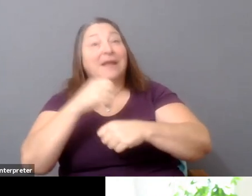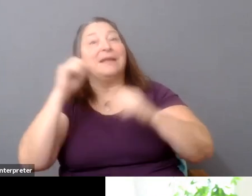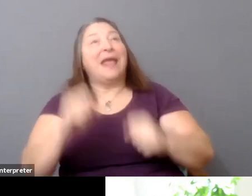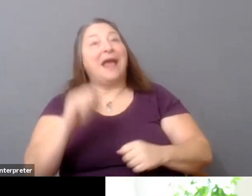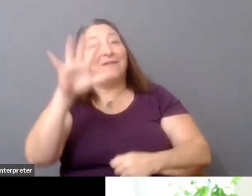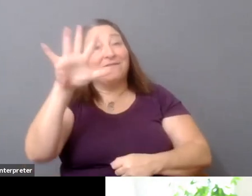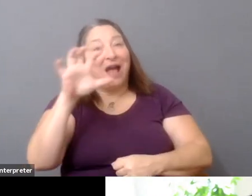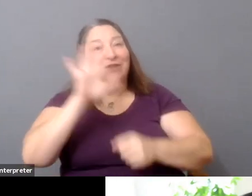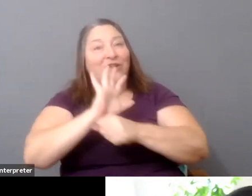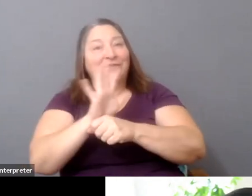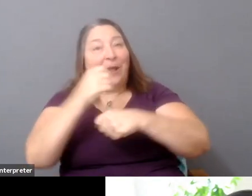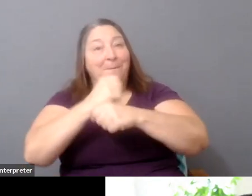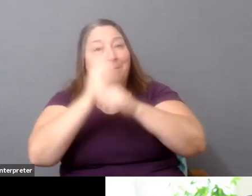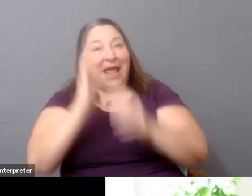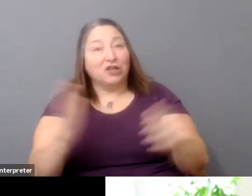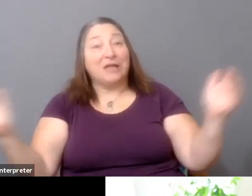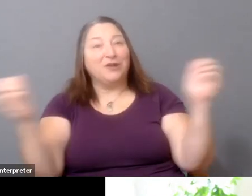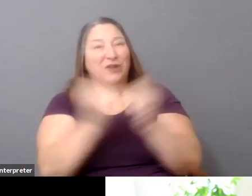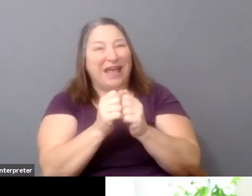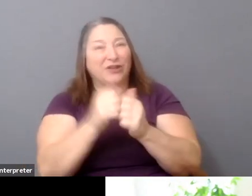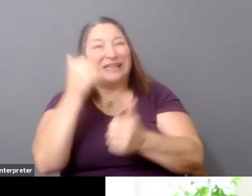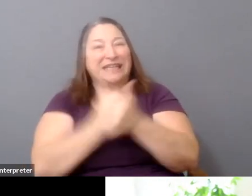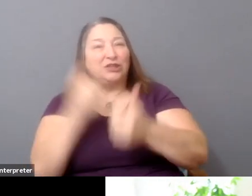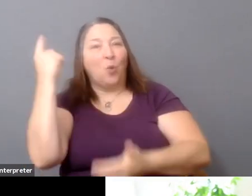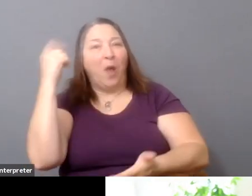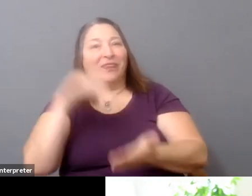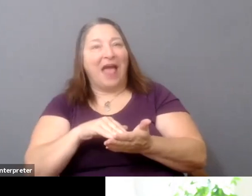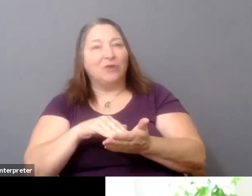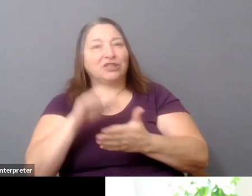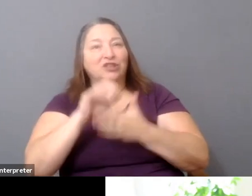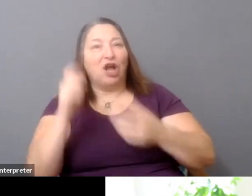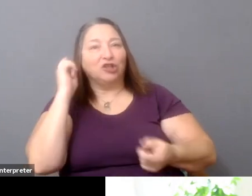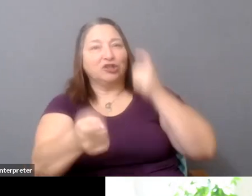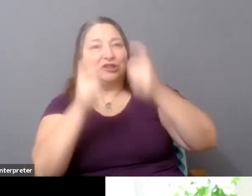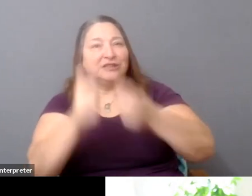together, put in $1,000 each, and create a year-round staffed